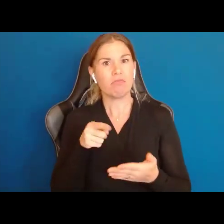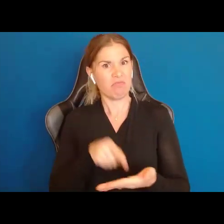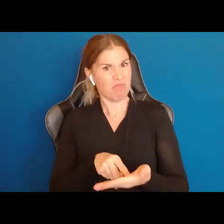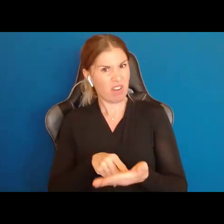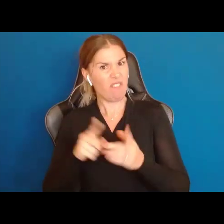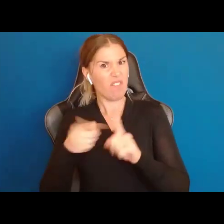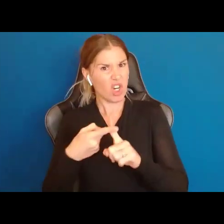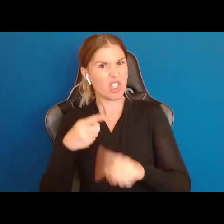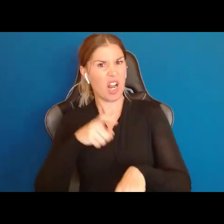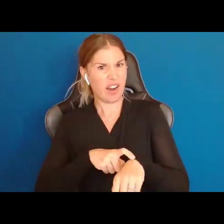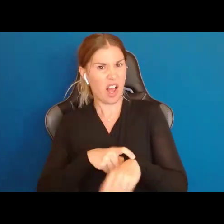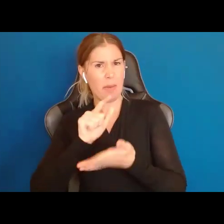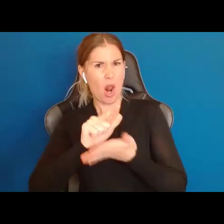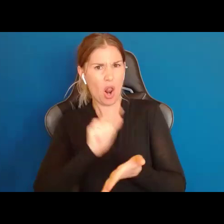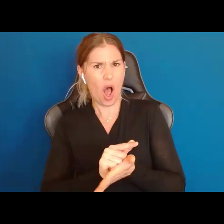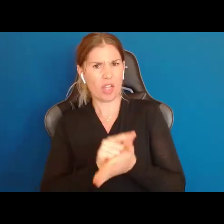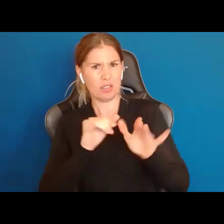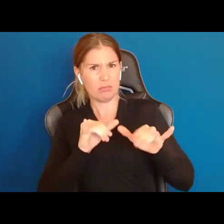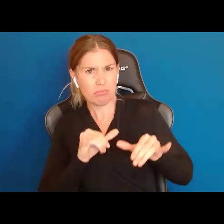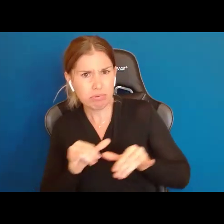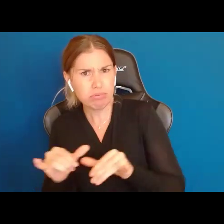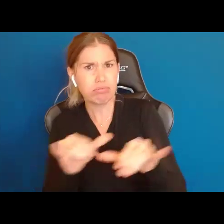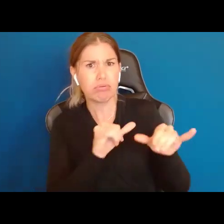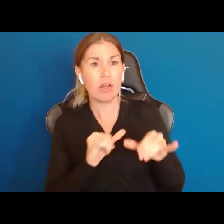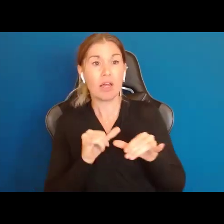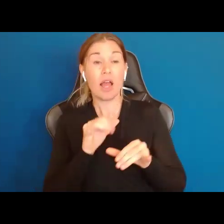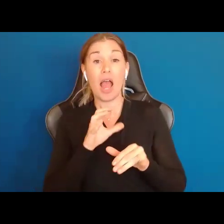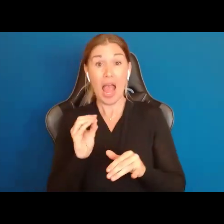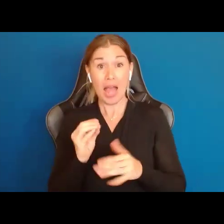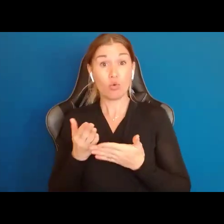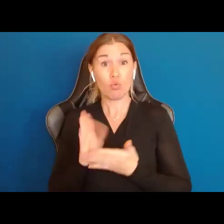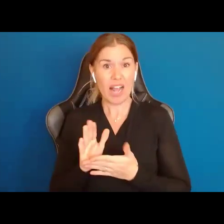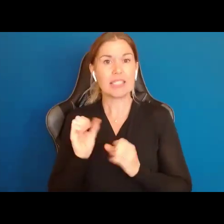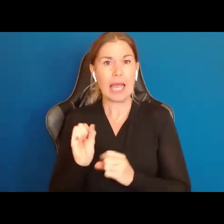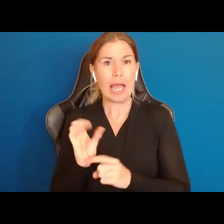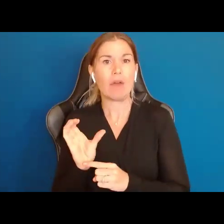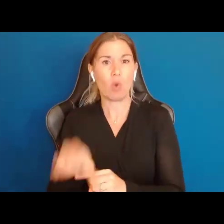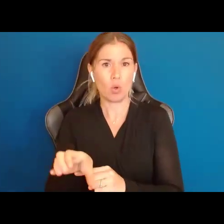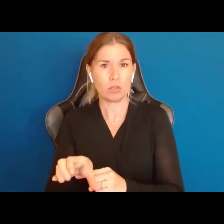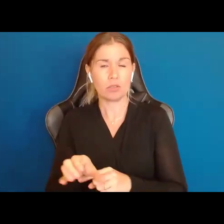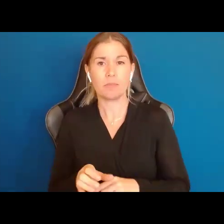time we had enforceable rights, one of those laws said, if you are feeble minded, and that was